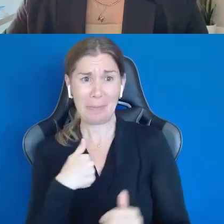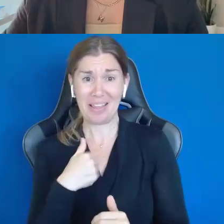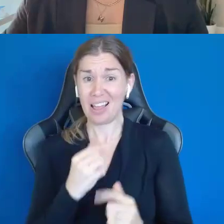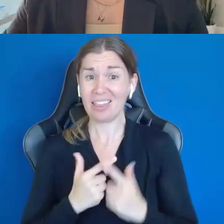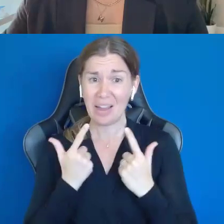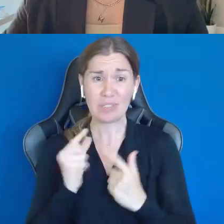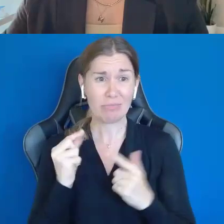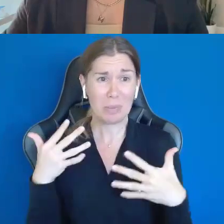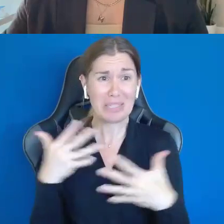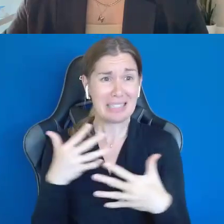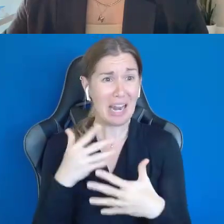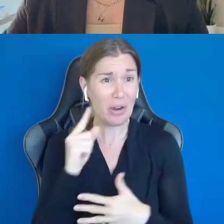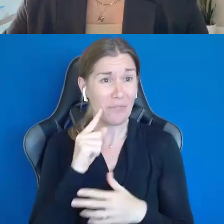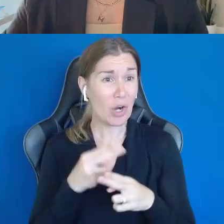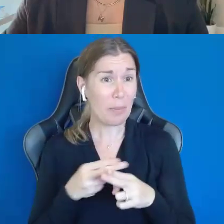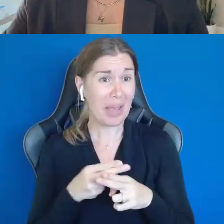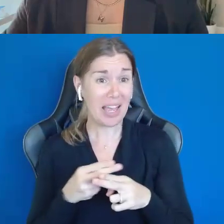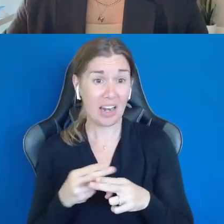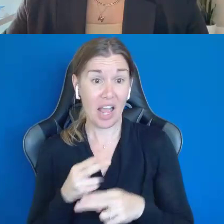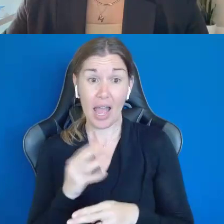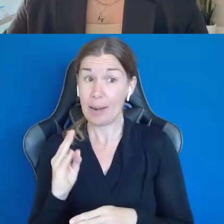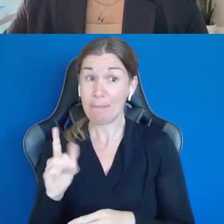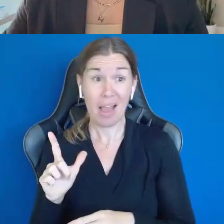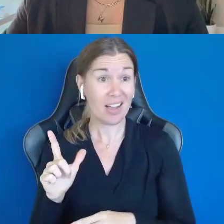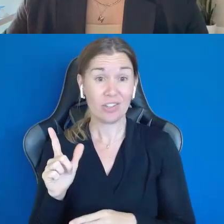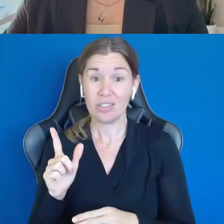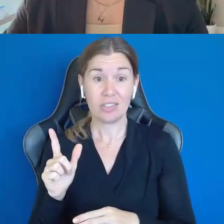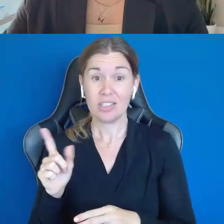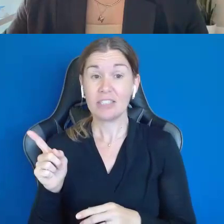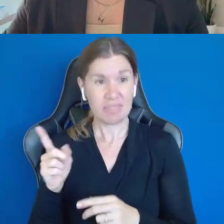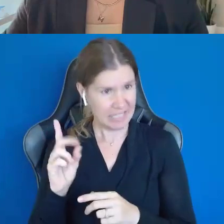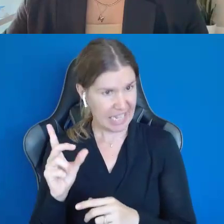Life was scary. Michael couldn't live at home. He was in a group home.